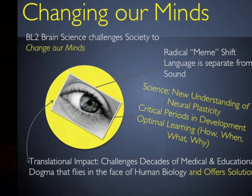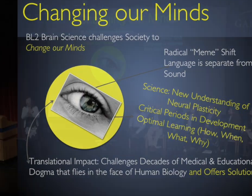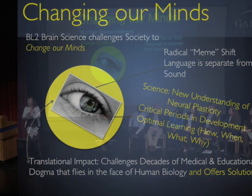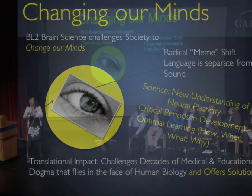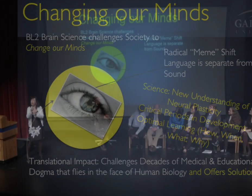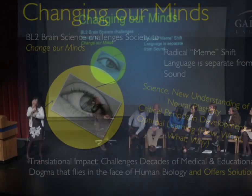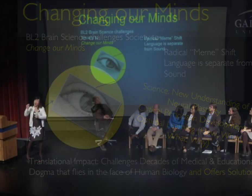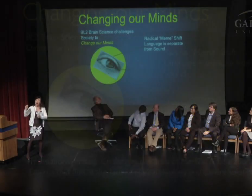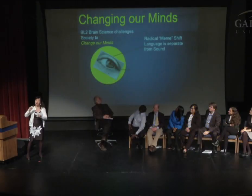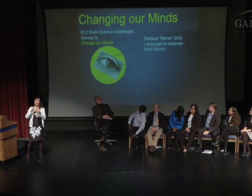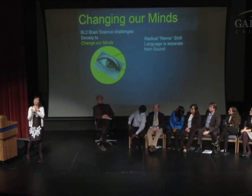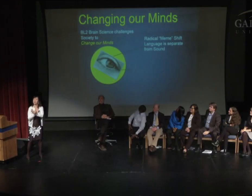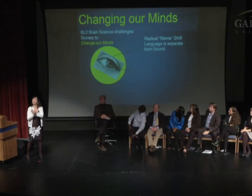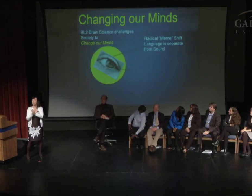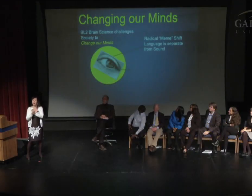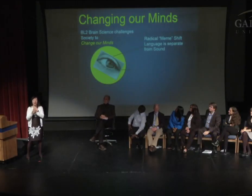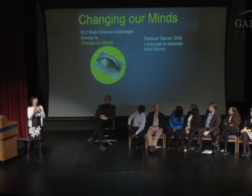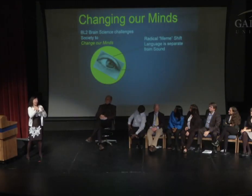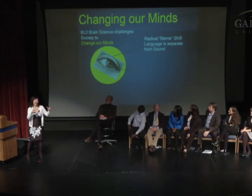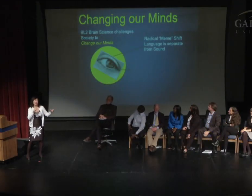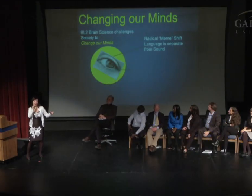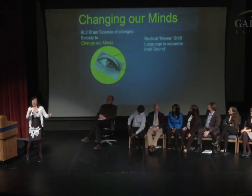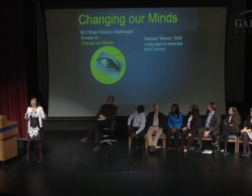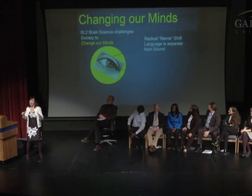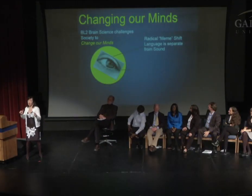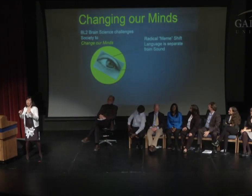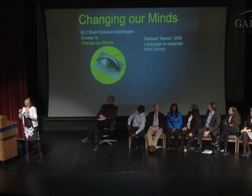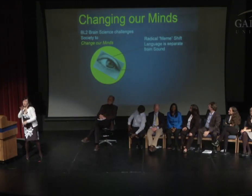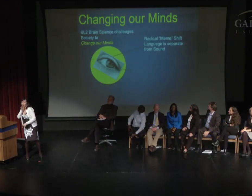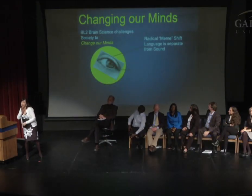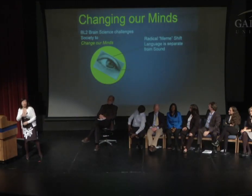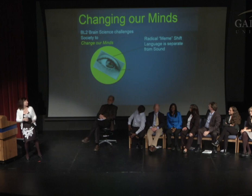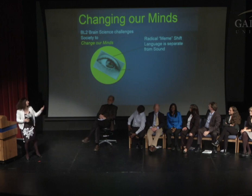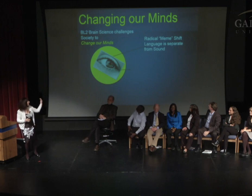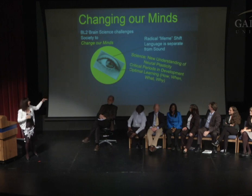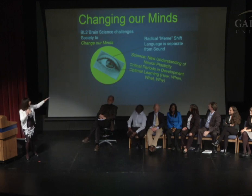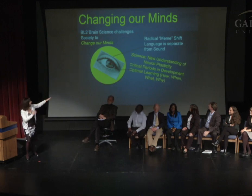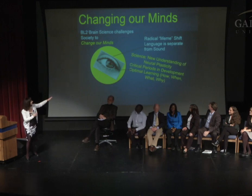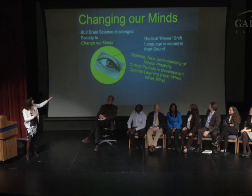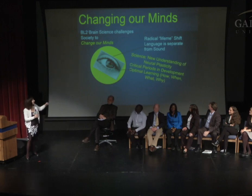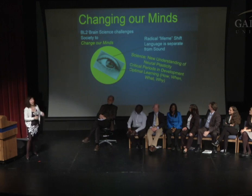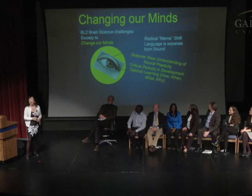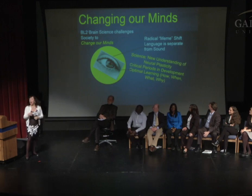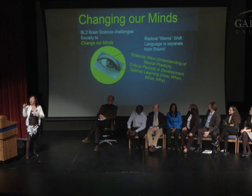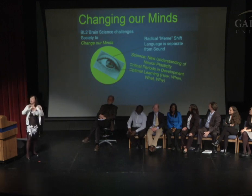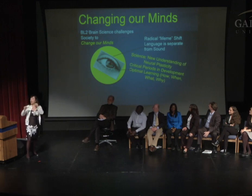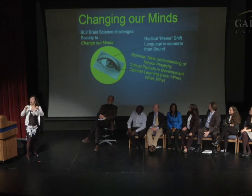I believe this can give way to a third revolution, that language is separate from sound, language is not speech,